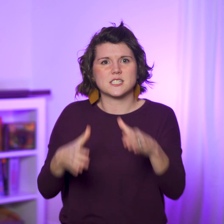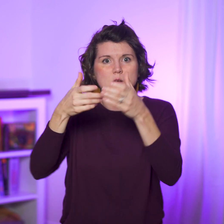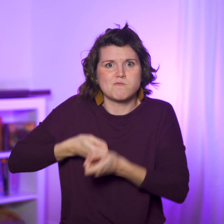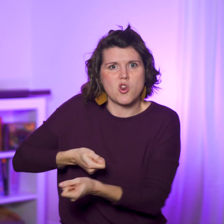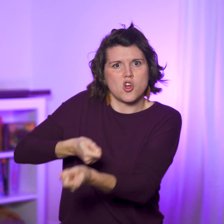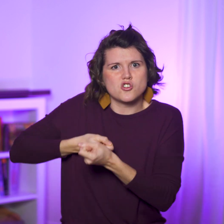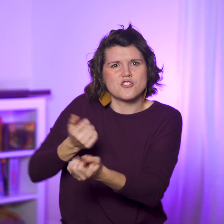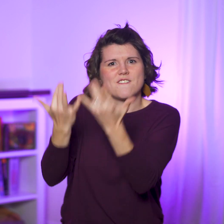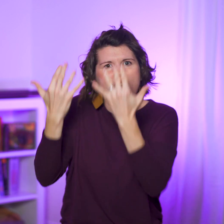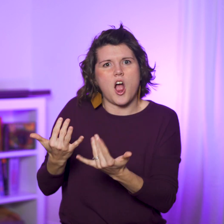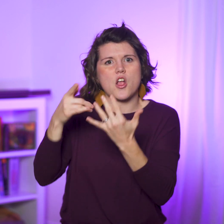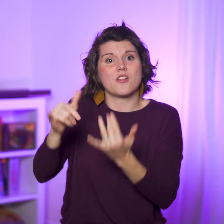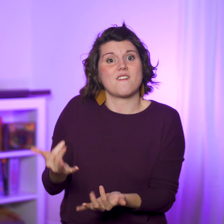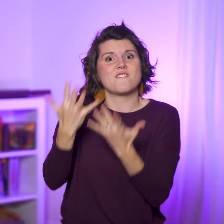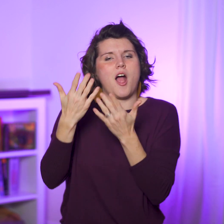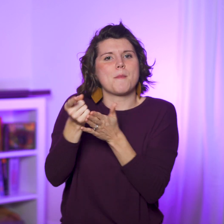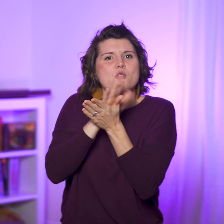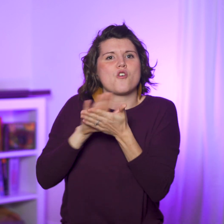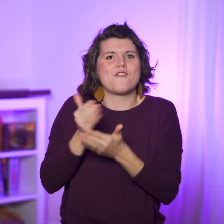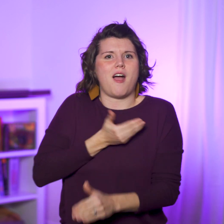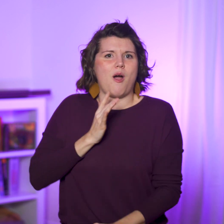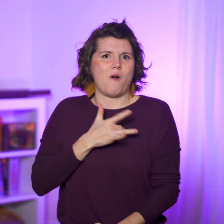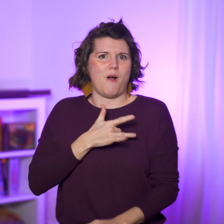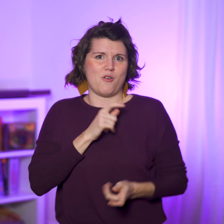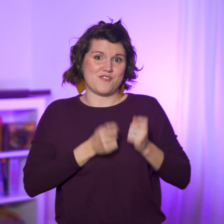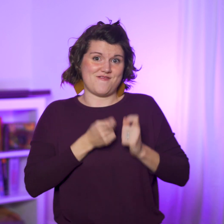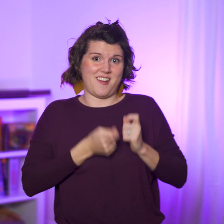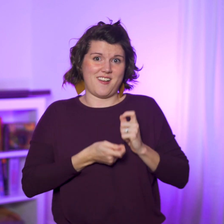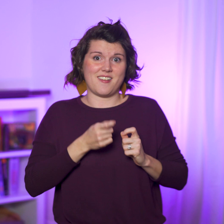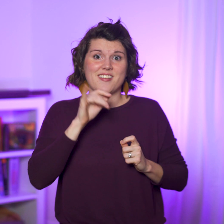it’s like a purging fire that purifies our hearts and refines them.